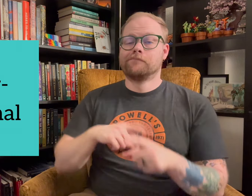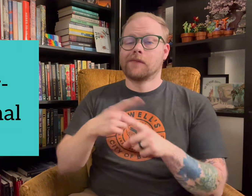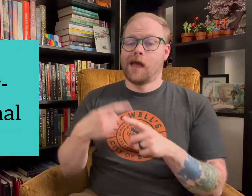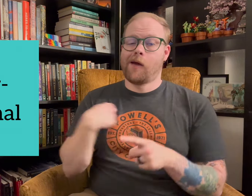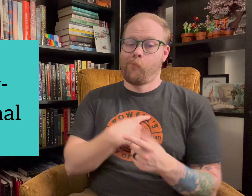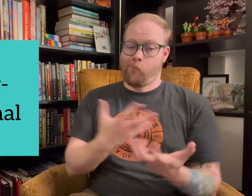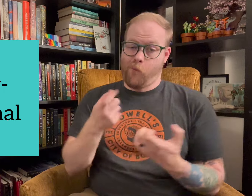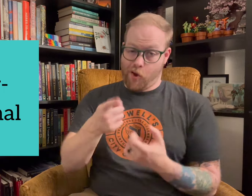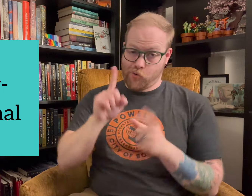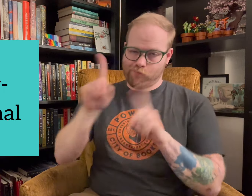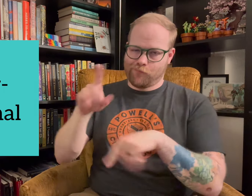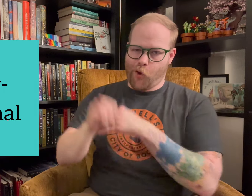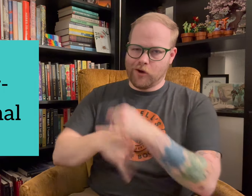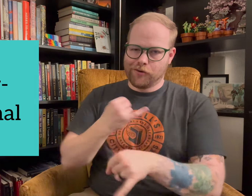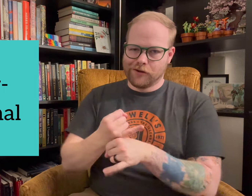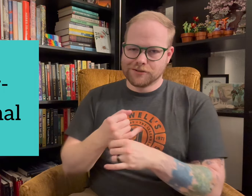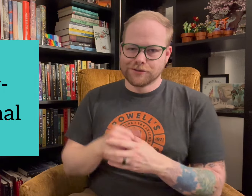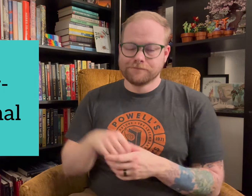Then we want you to go International.